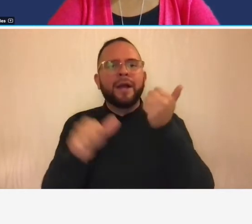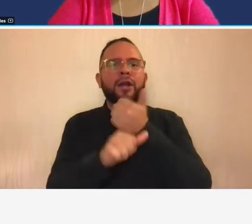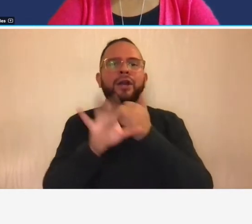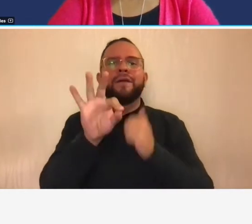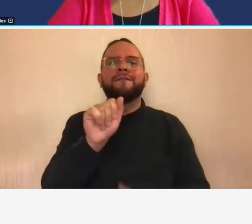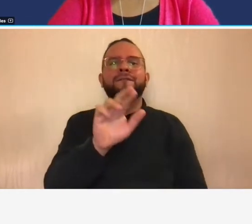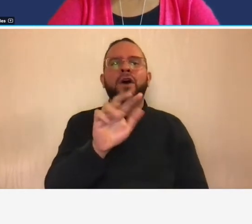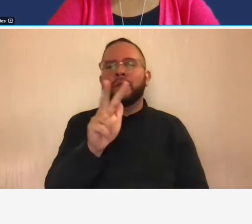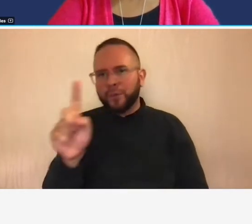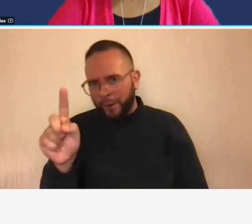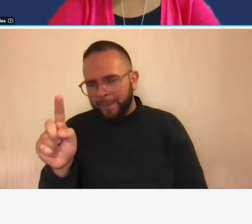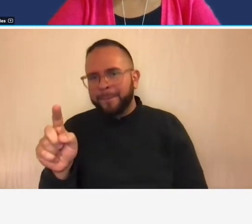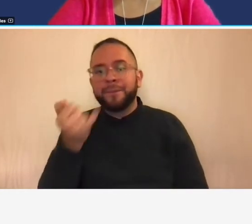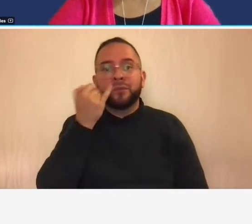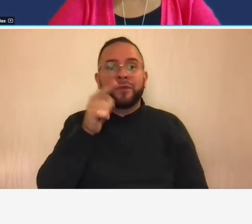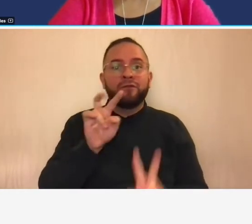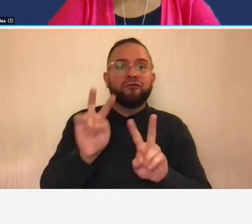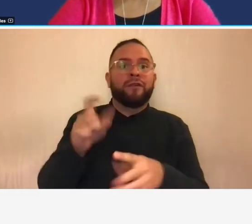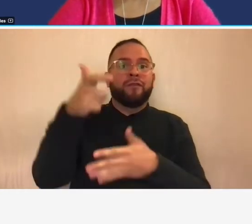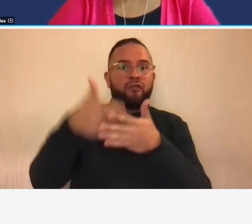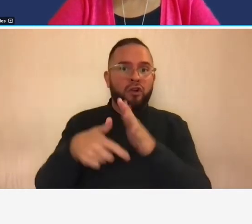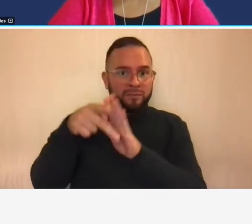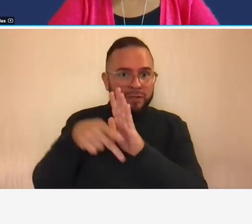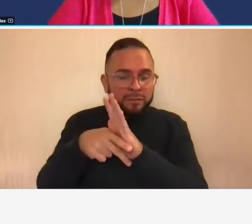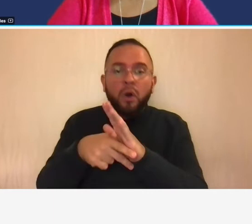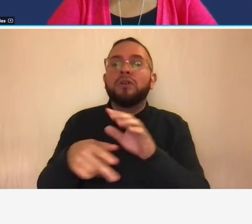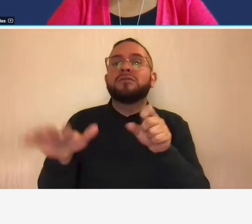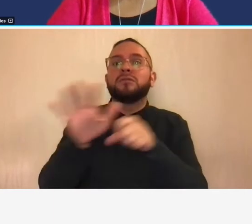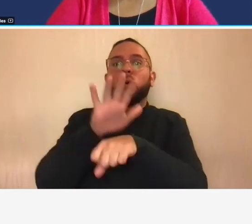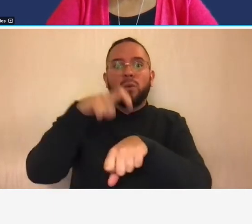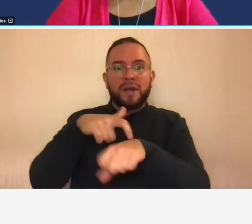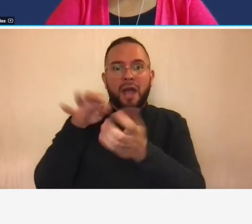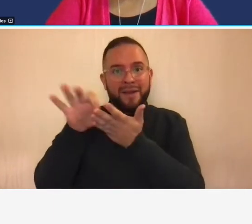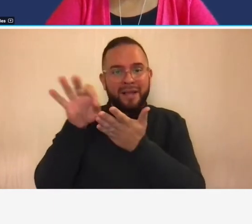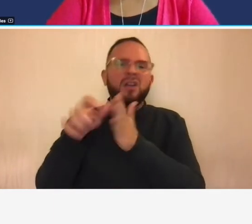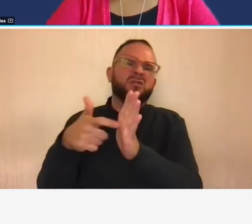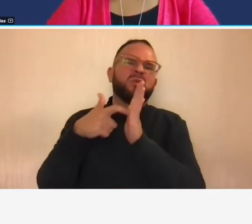look at the cost principles total time accounting is required so what total time accounting means